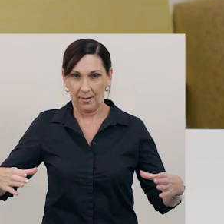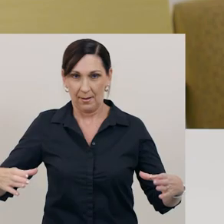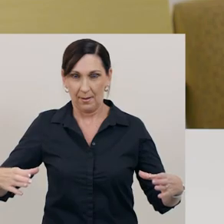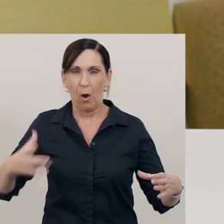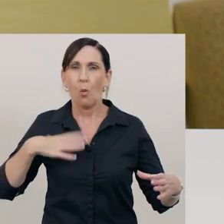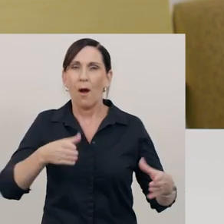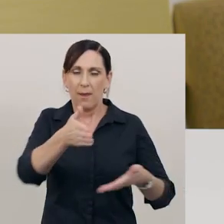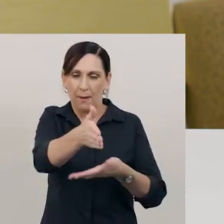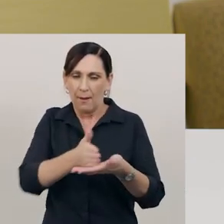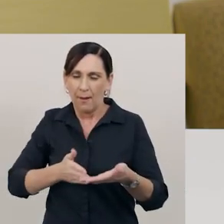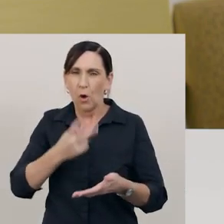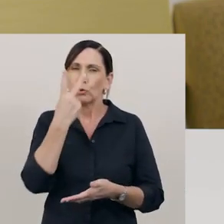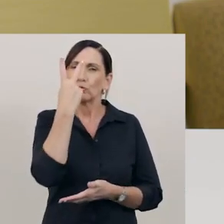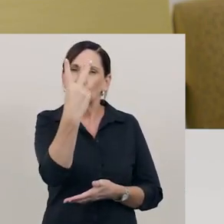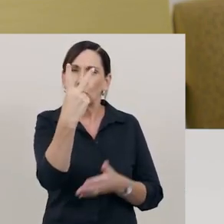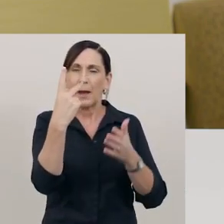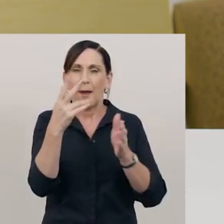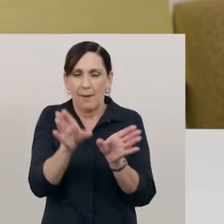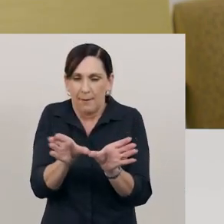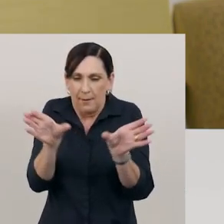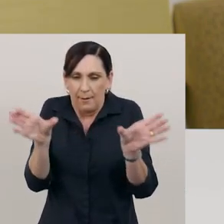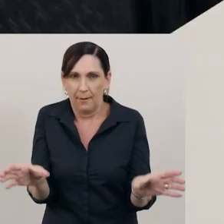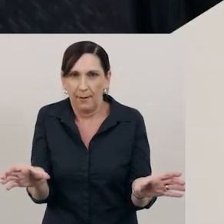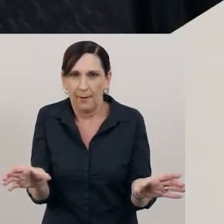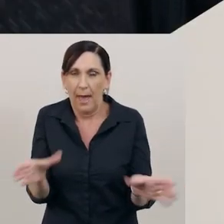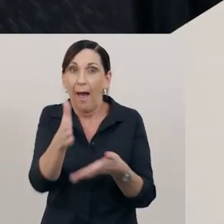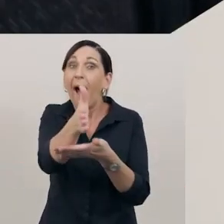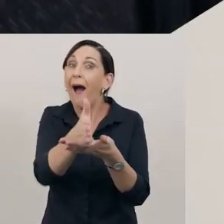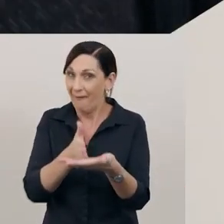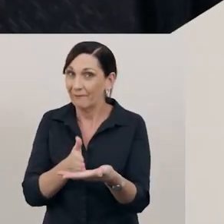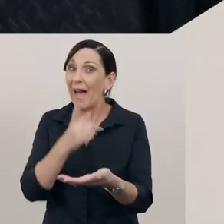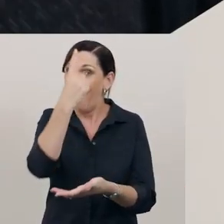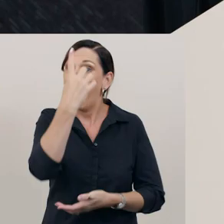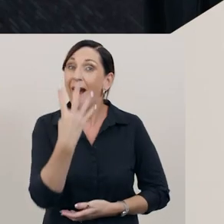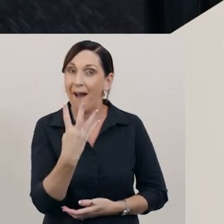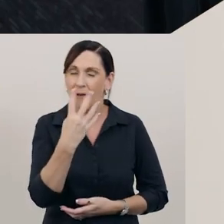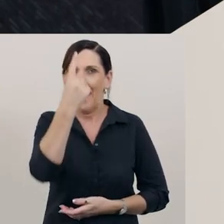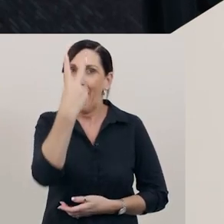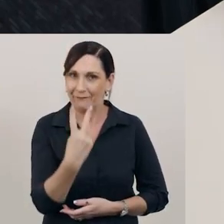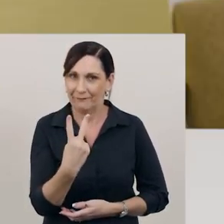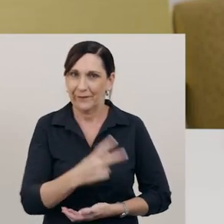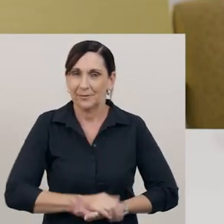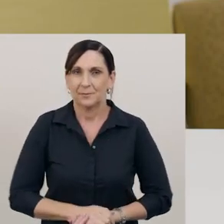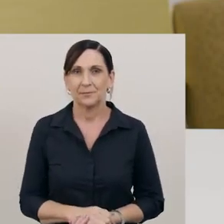In other words, let’s split it into halves.